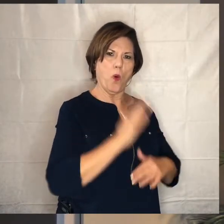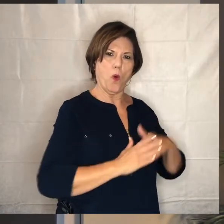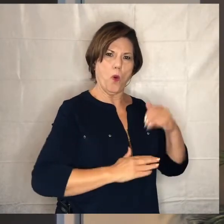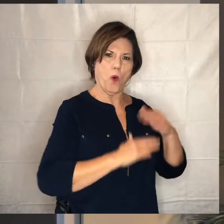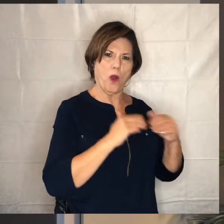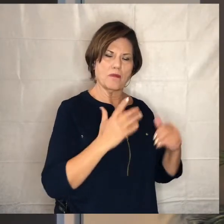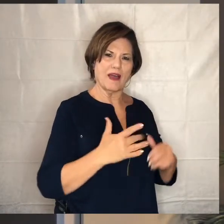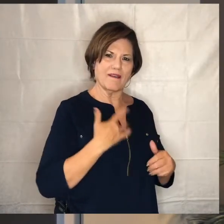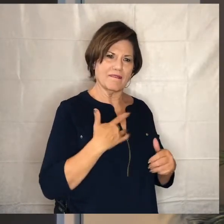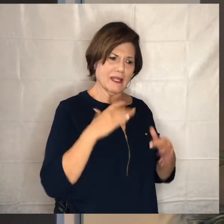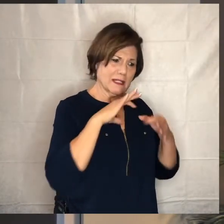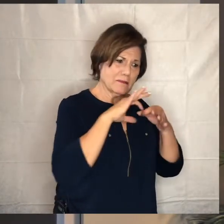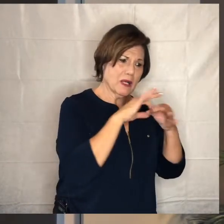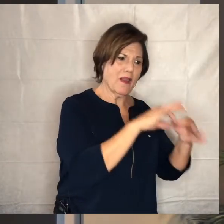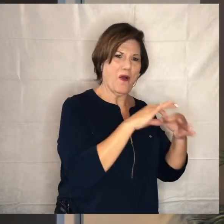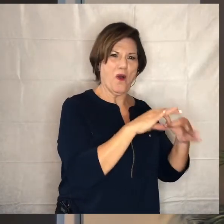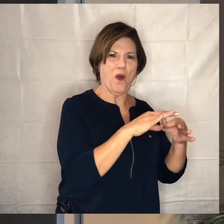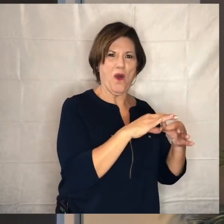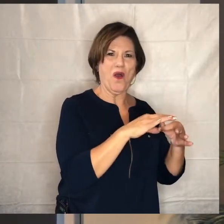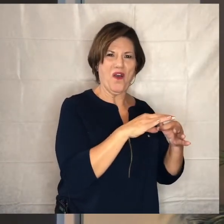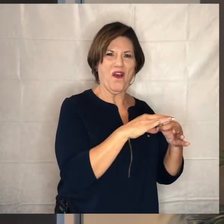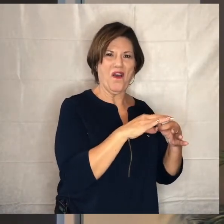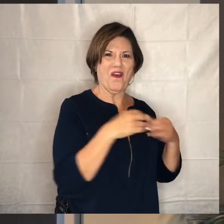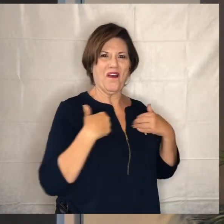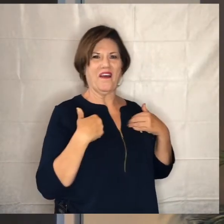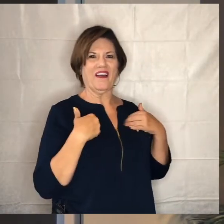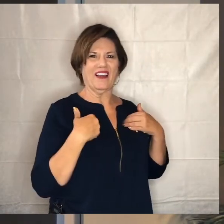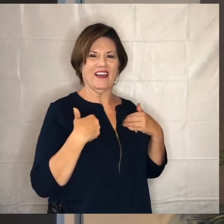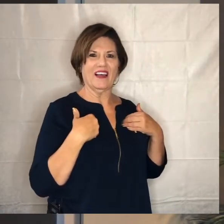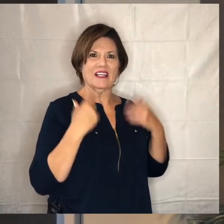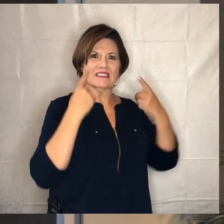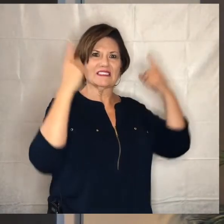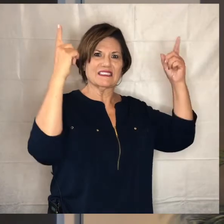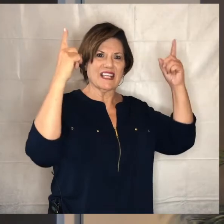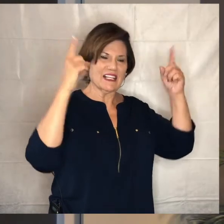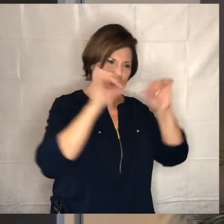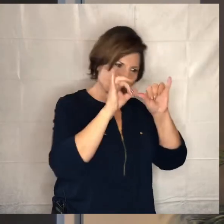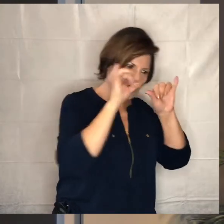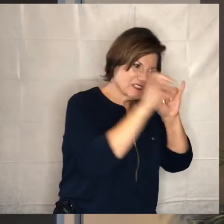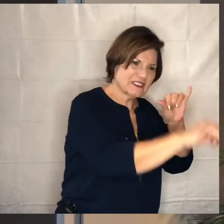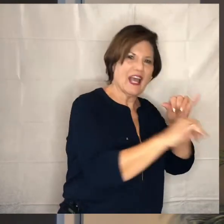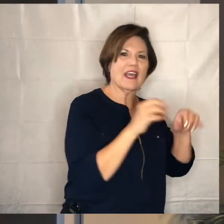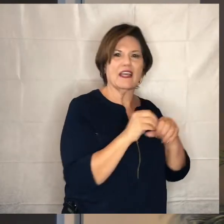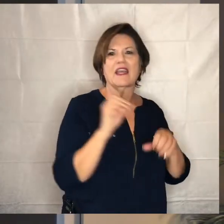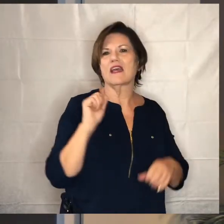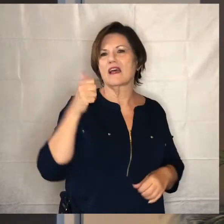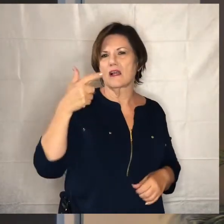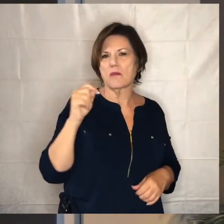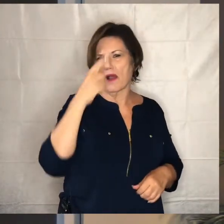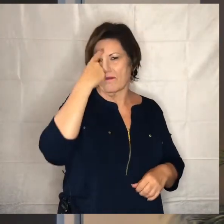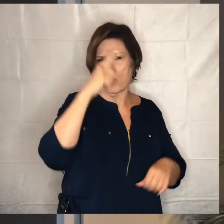some sense of belonging their success rate in terms of staying in that apartment for a long period of time